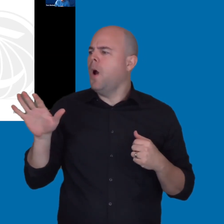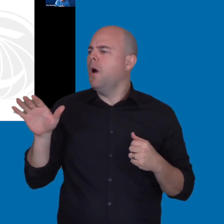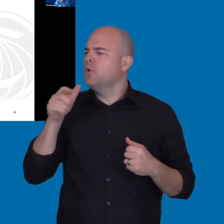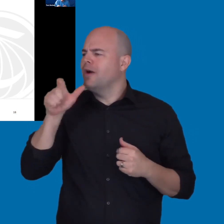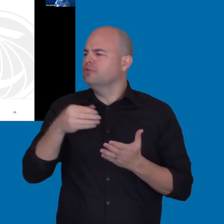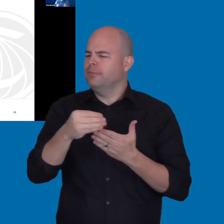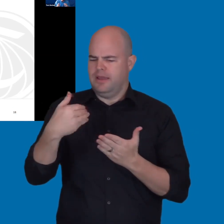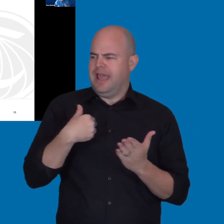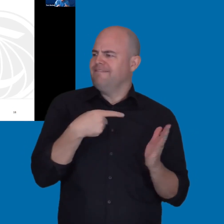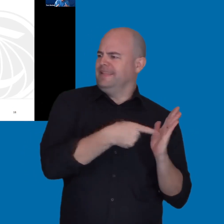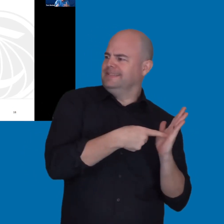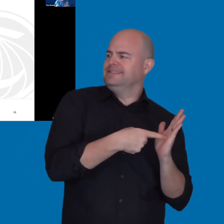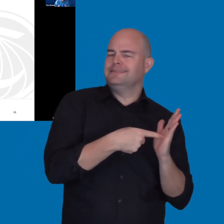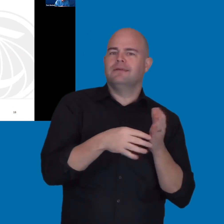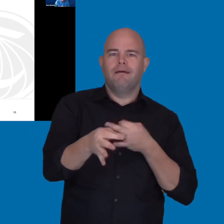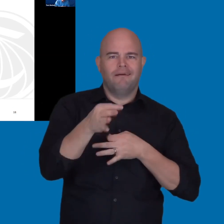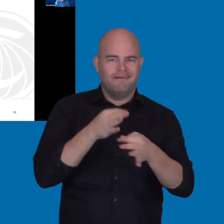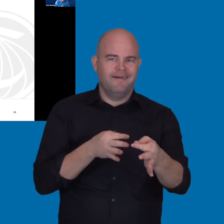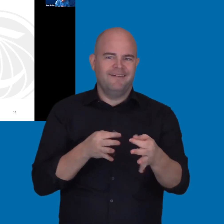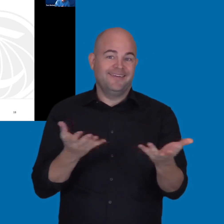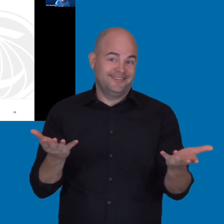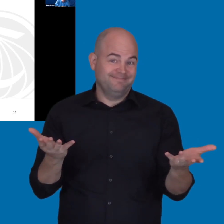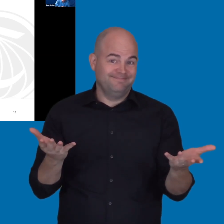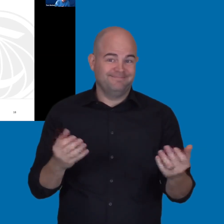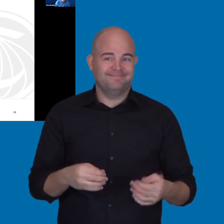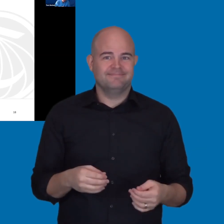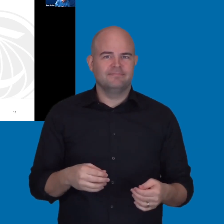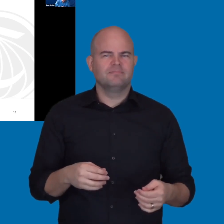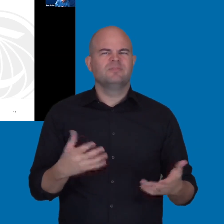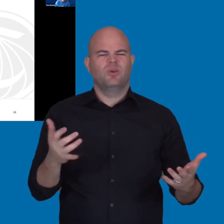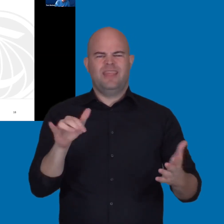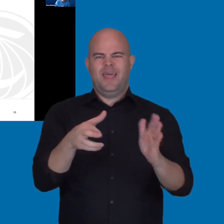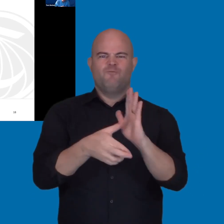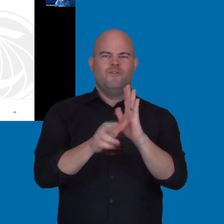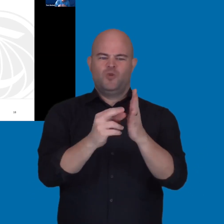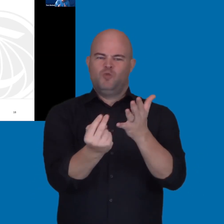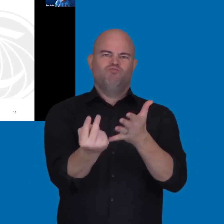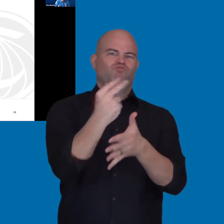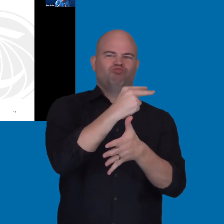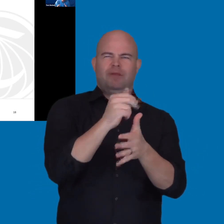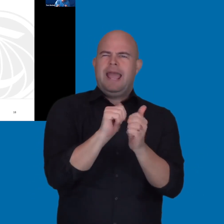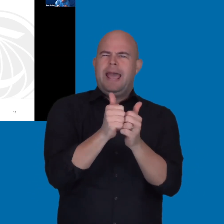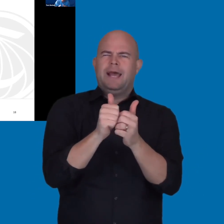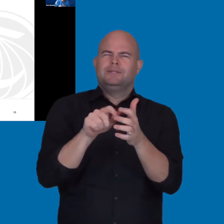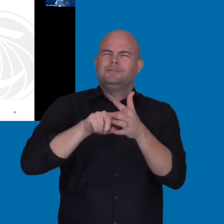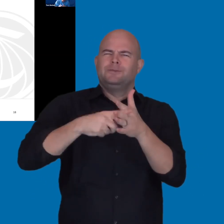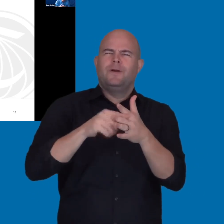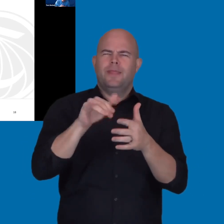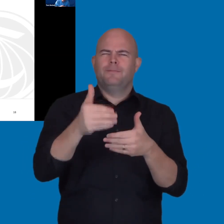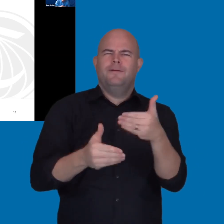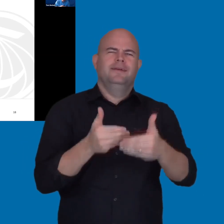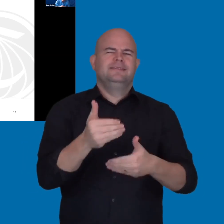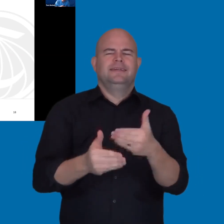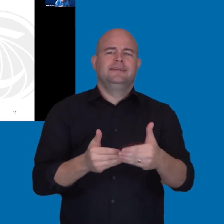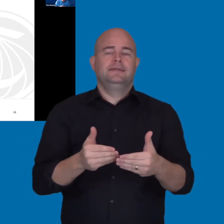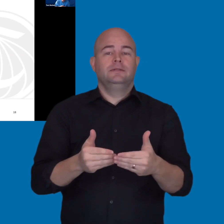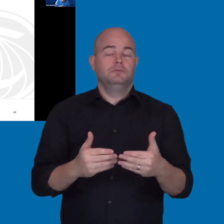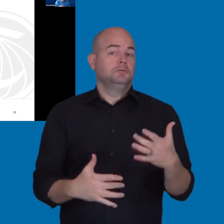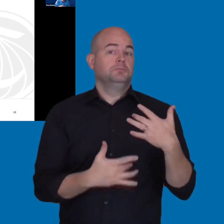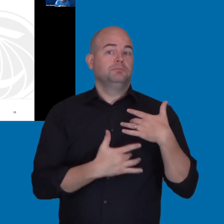So, how do you actually implement such a review process? Typically, what you would do is you would create two things.